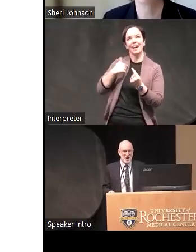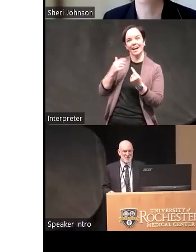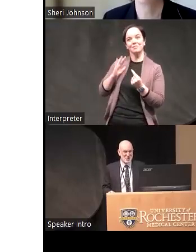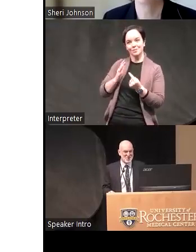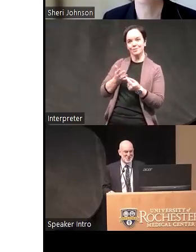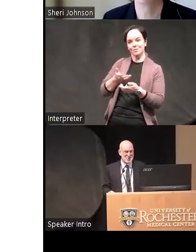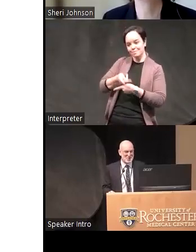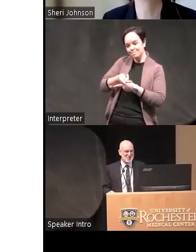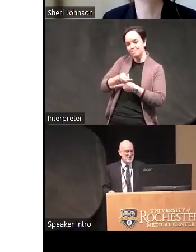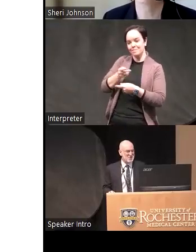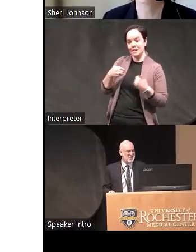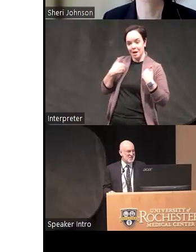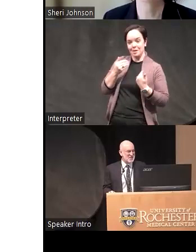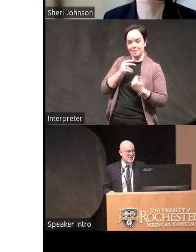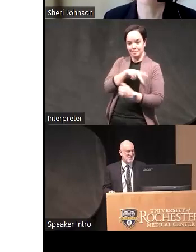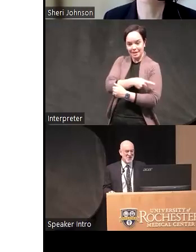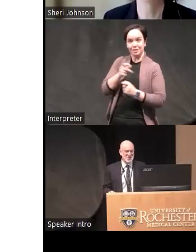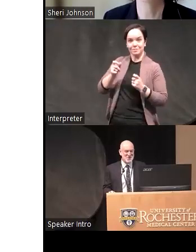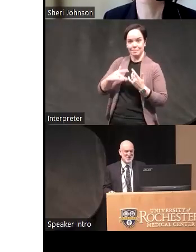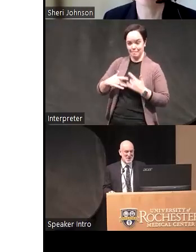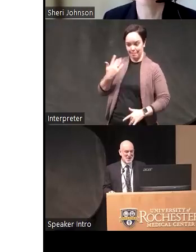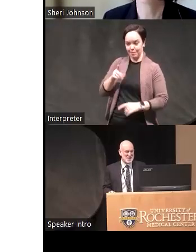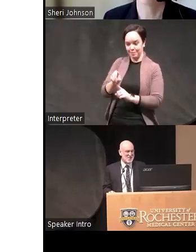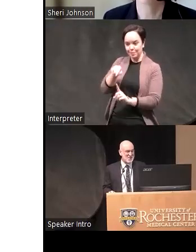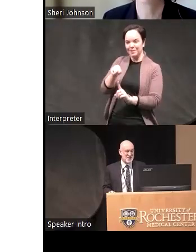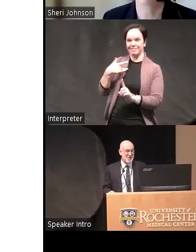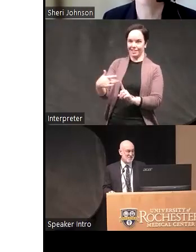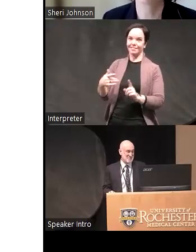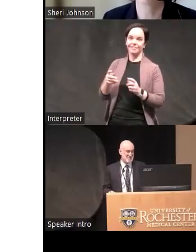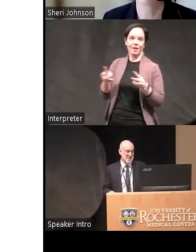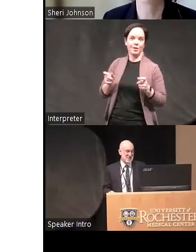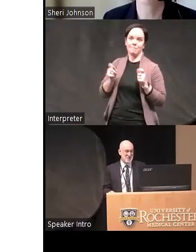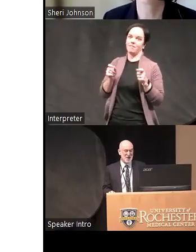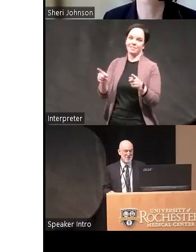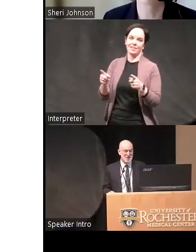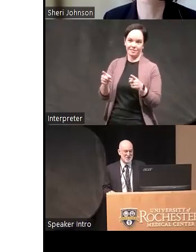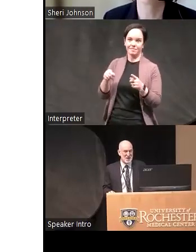bipolar disorder who often did a lot of impulsive things even in their you know euthymic state